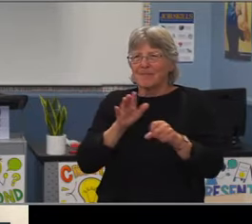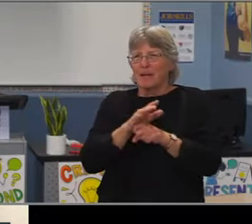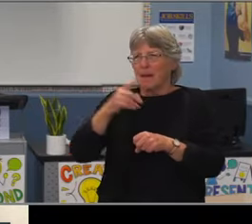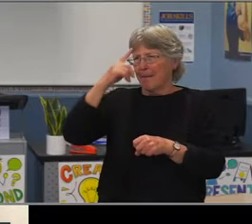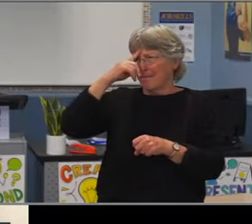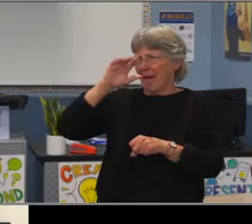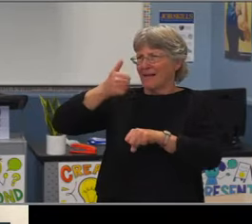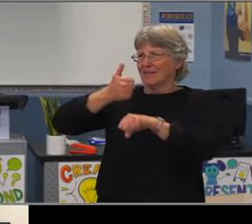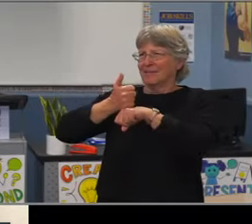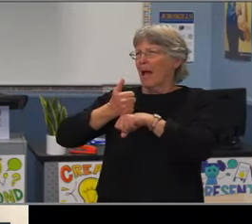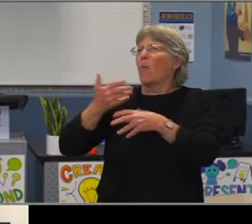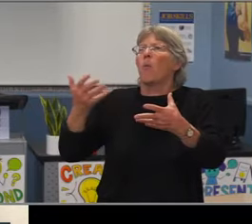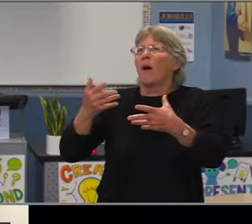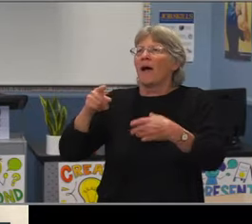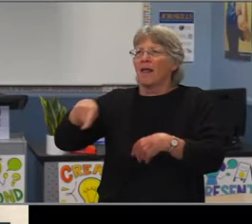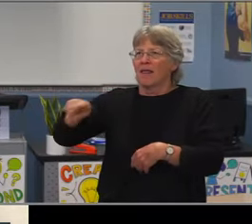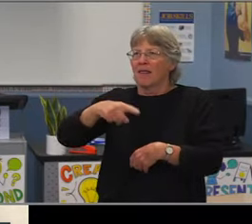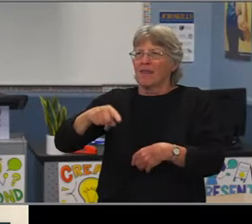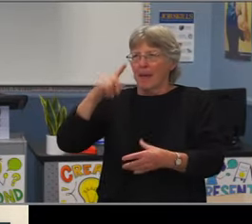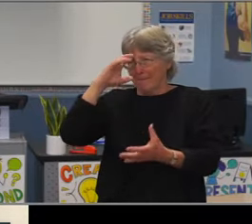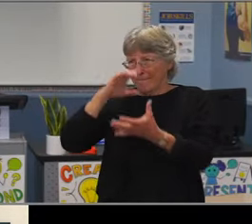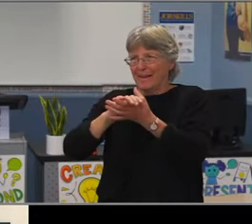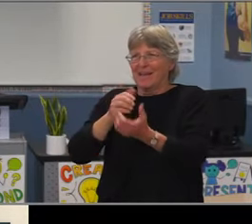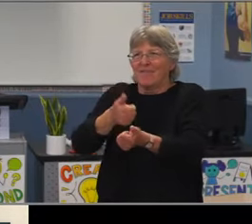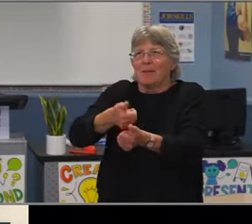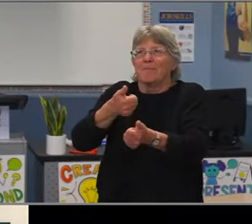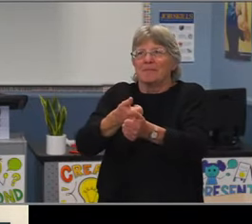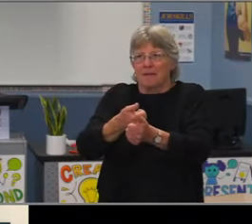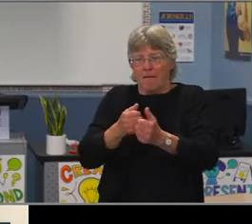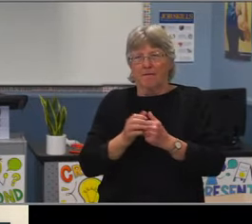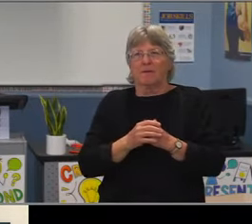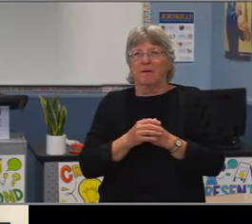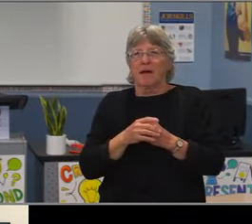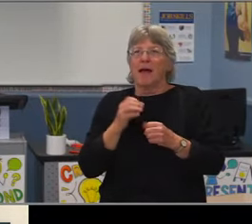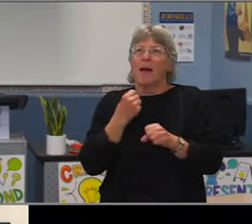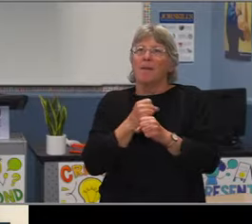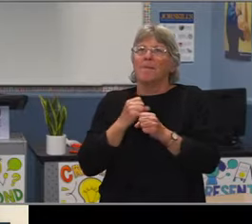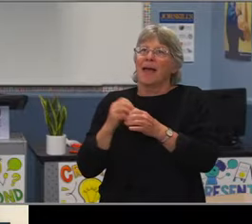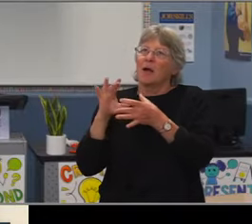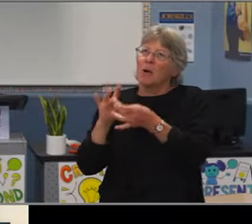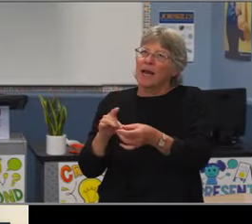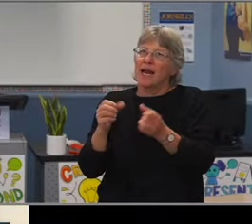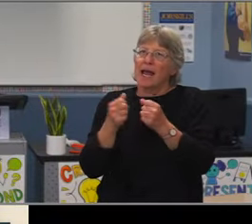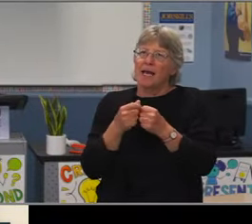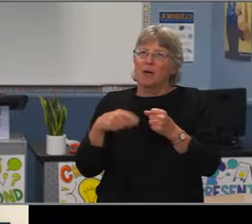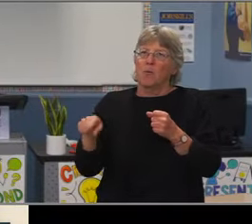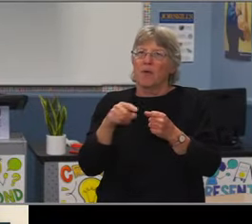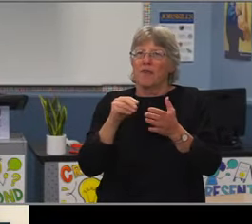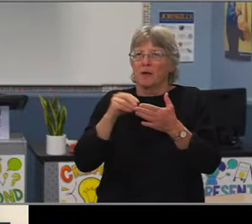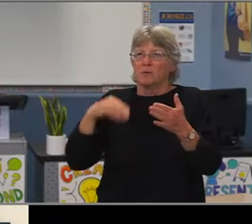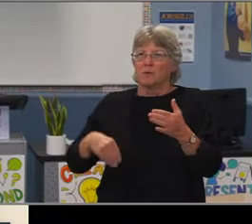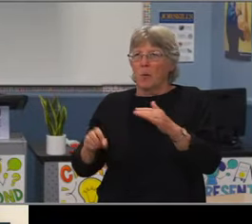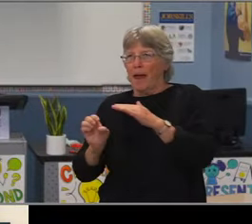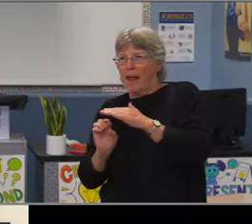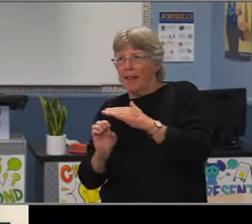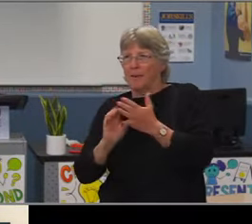So thank you, Dr. Simon for jumping into address the thing that I wanted folks to hear is that